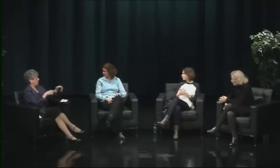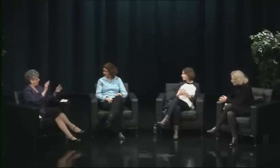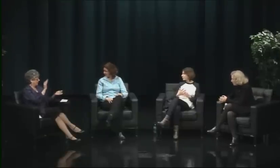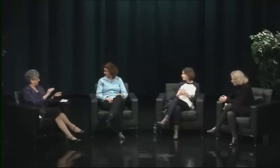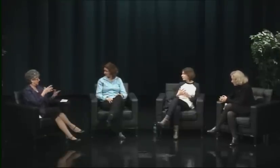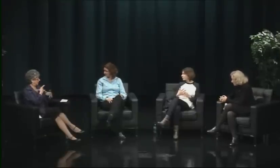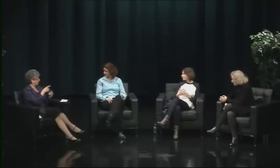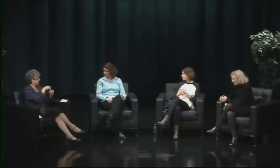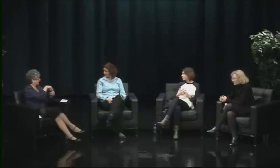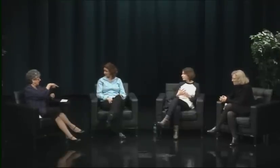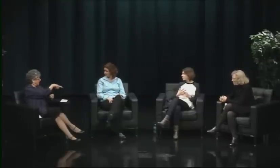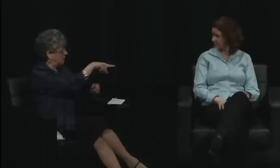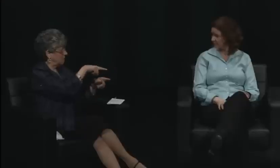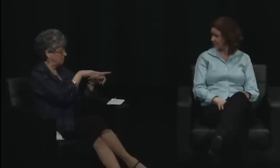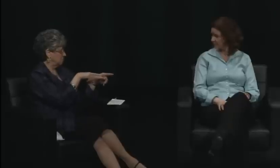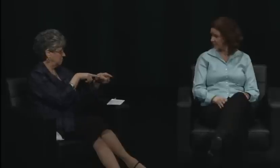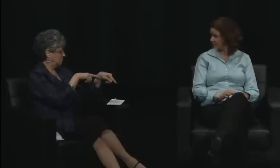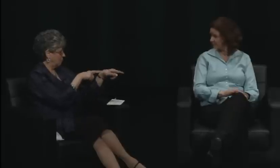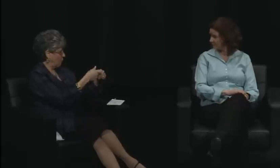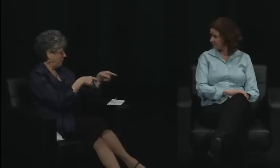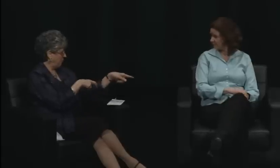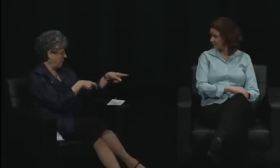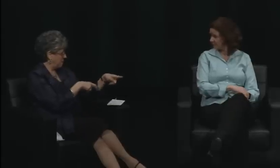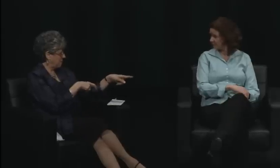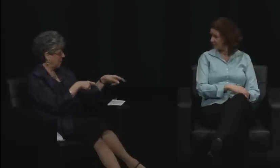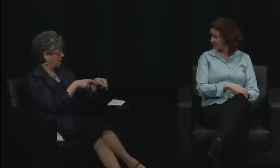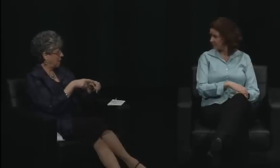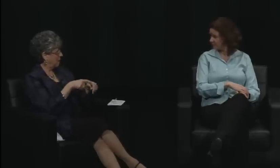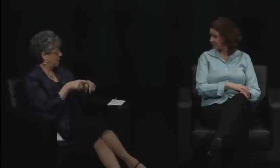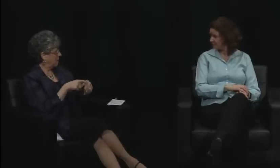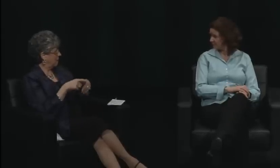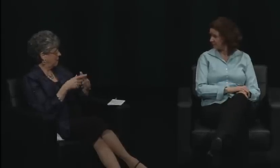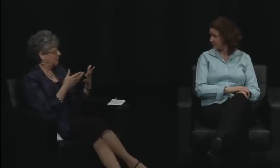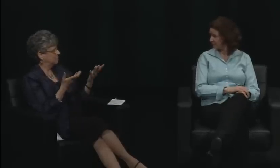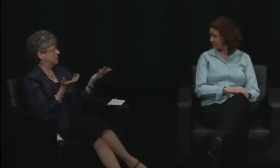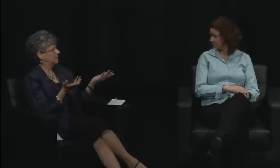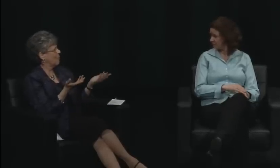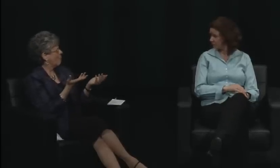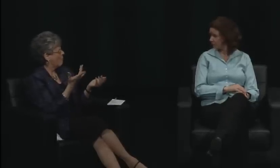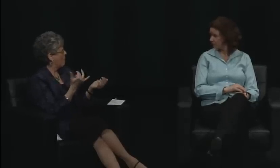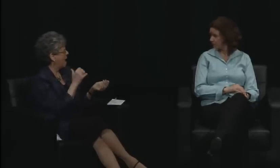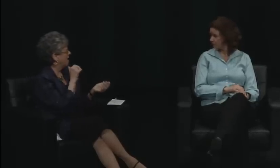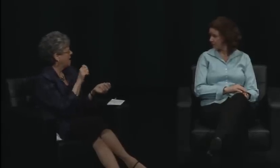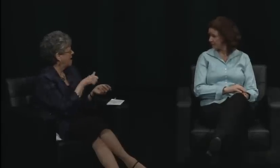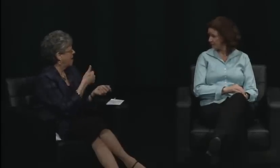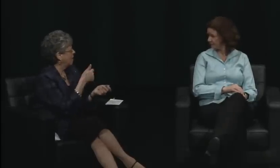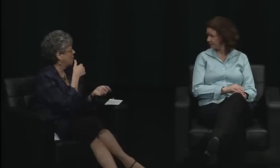Yeah, she had to be there. Right, but again, I was looking out at this room